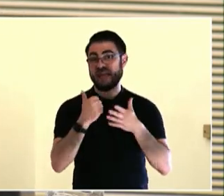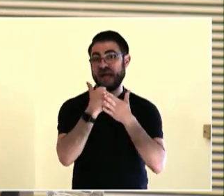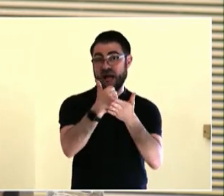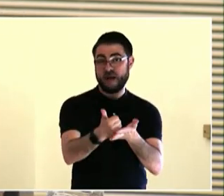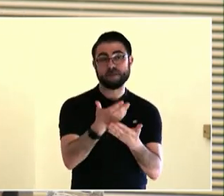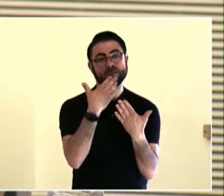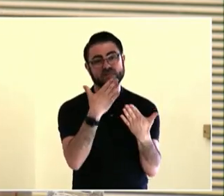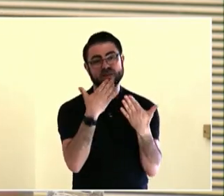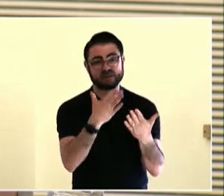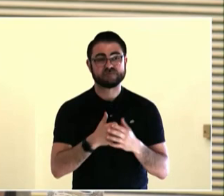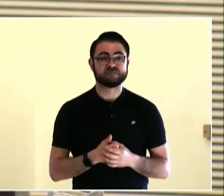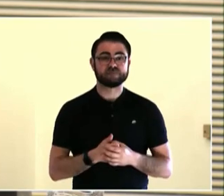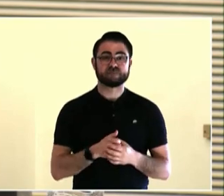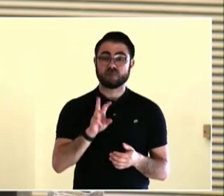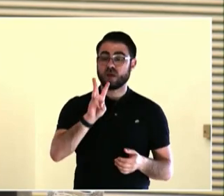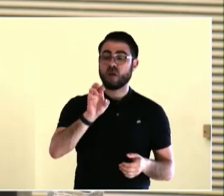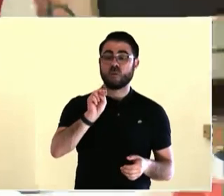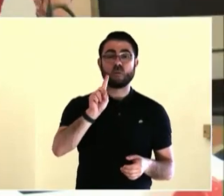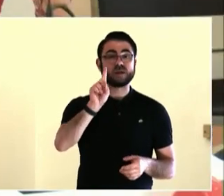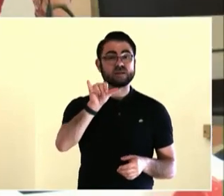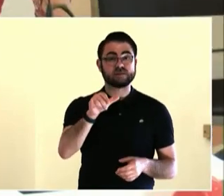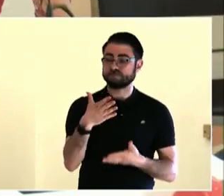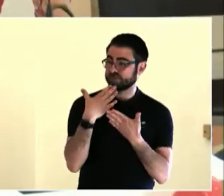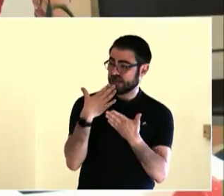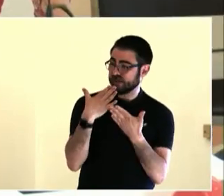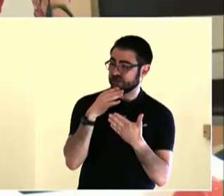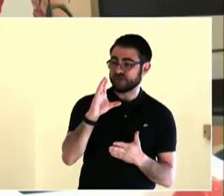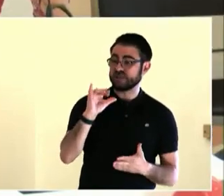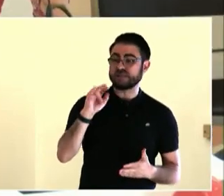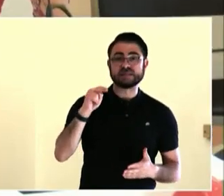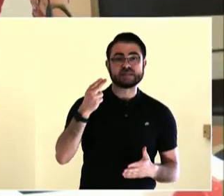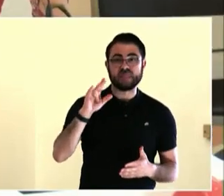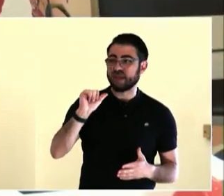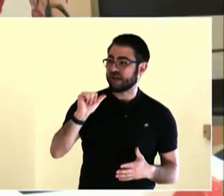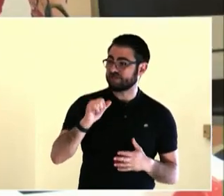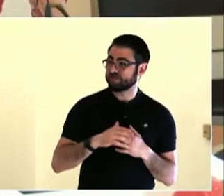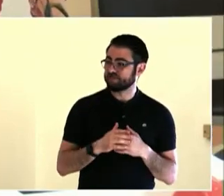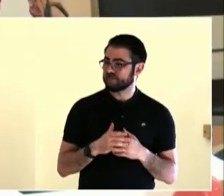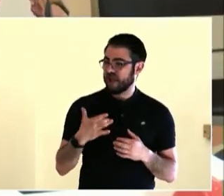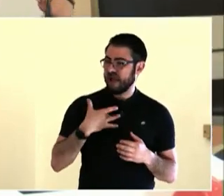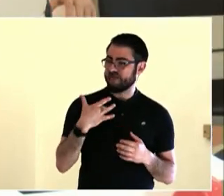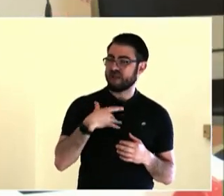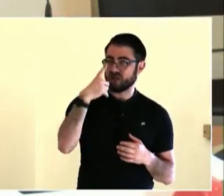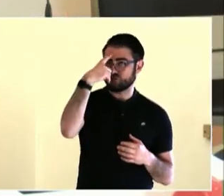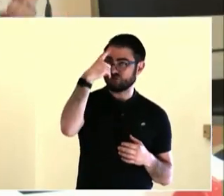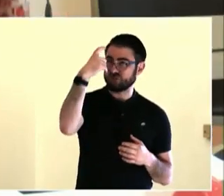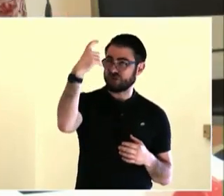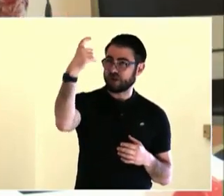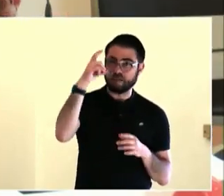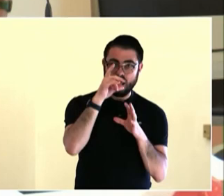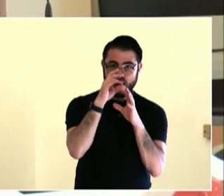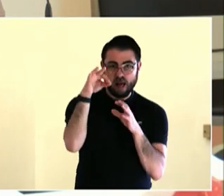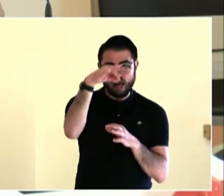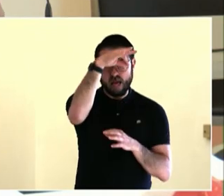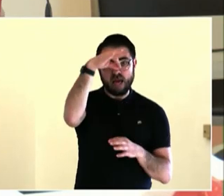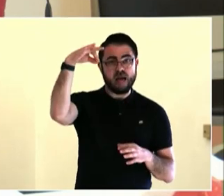they physically different? How has the environment impacted them?